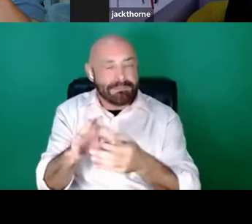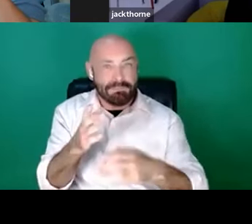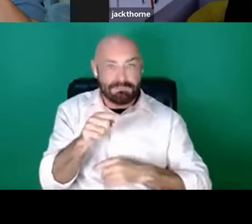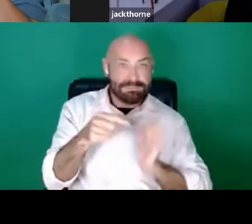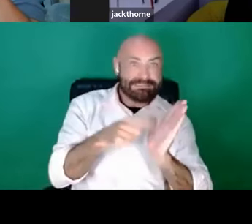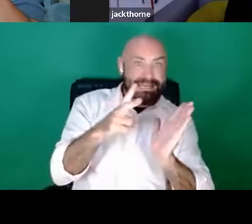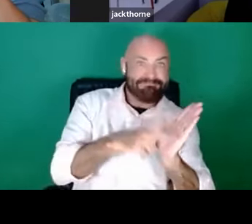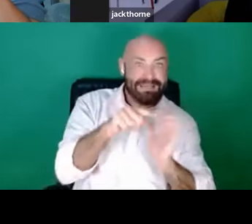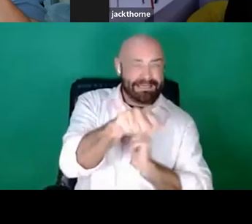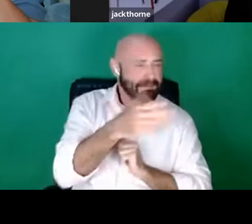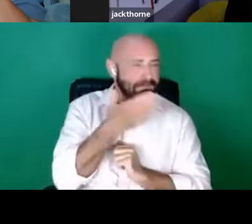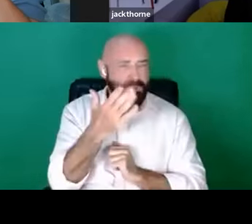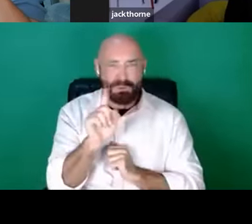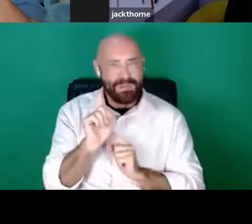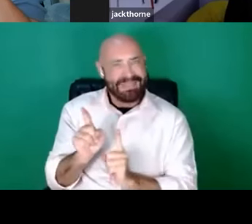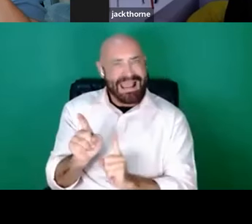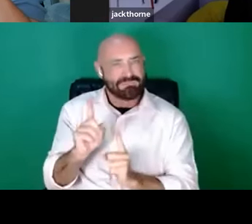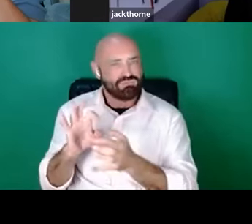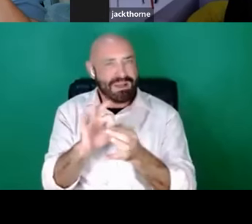And I don't understand why,